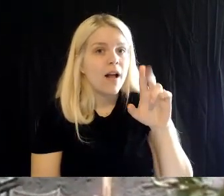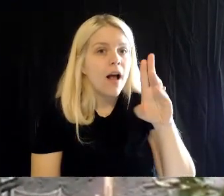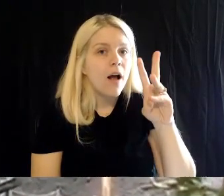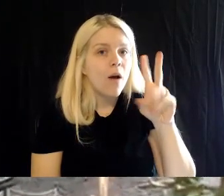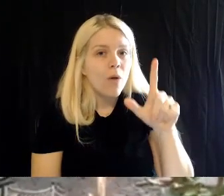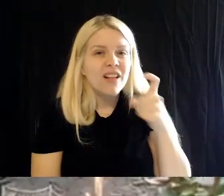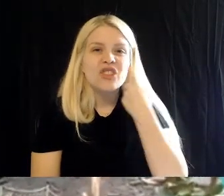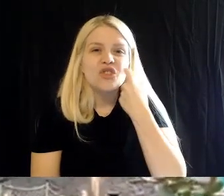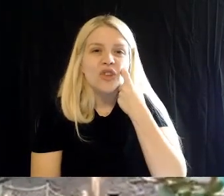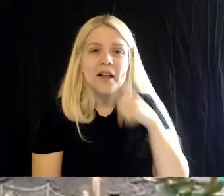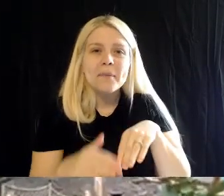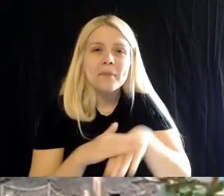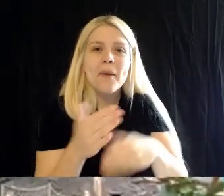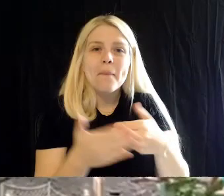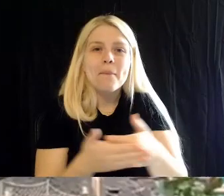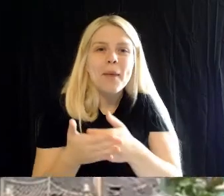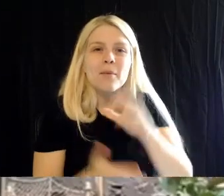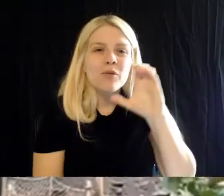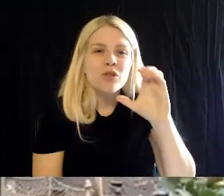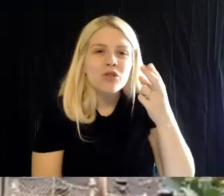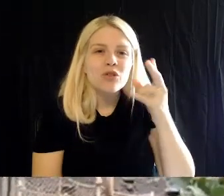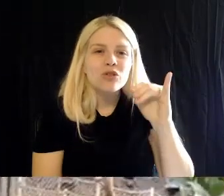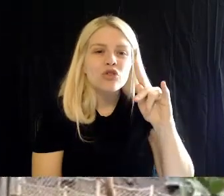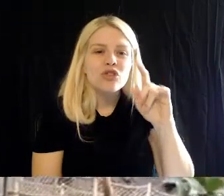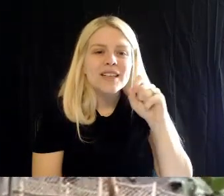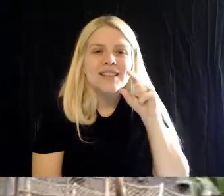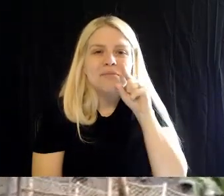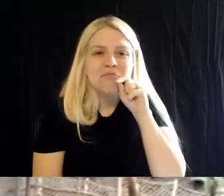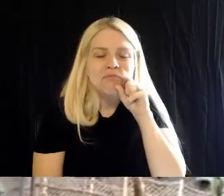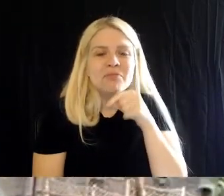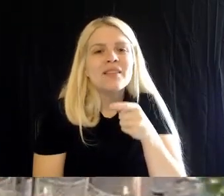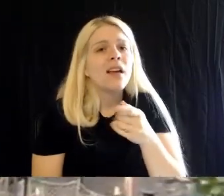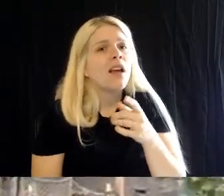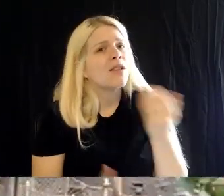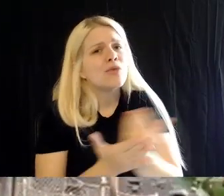days ago. So they're brand new, and they're really excited to eat.